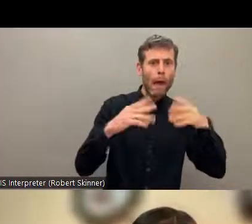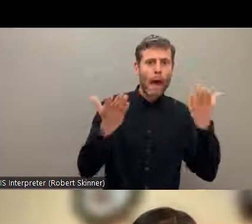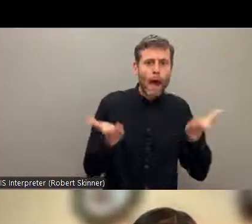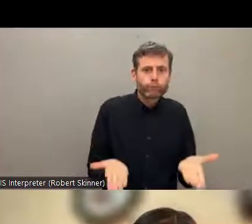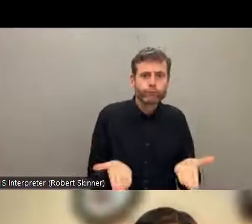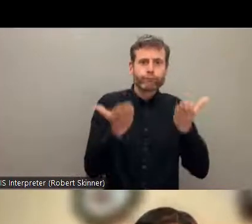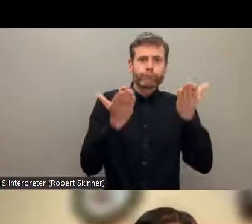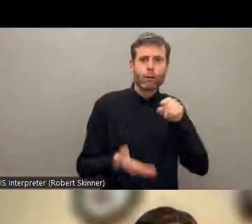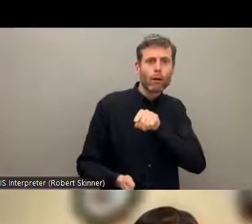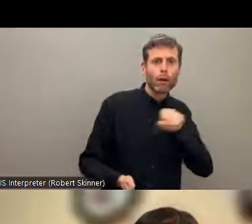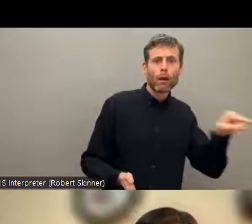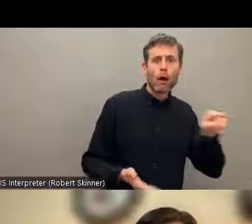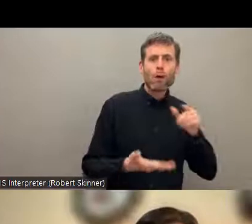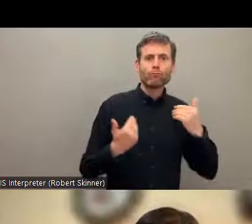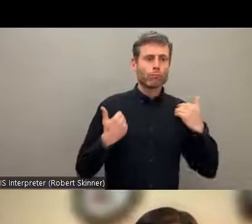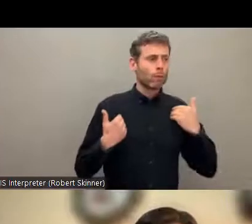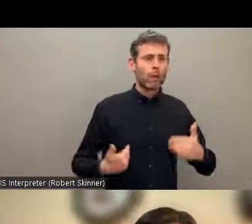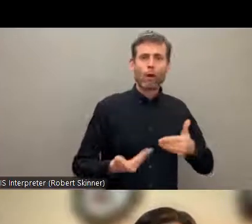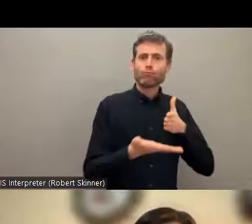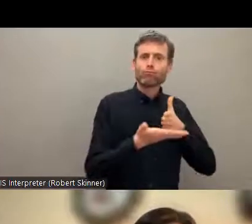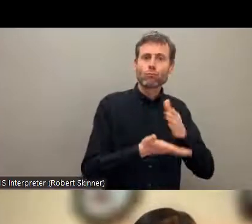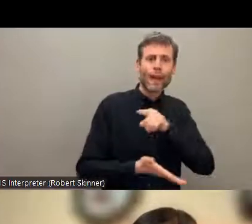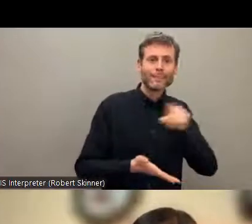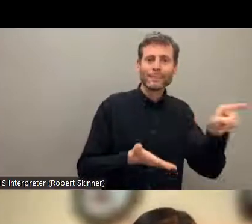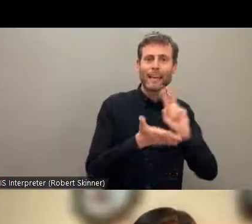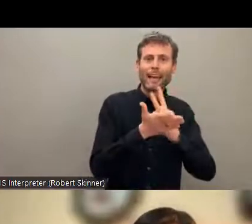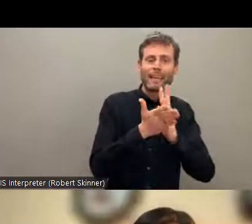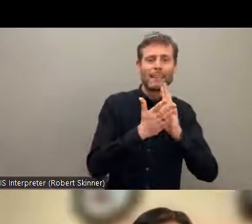traditional structures of indigenous people that are customary